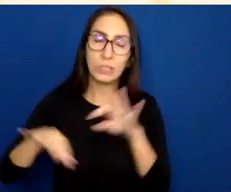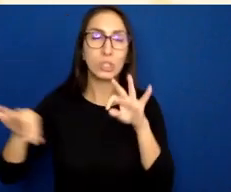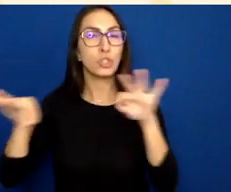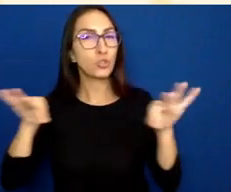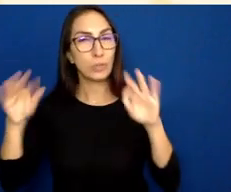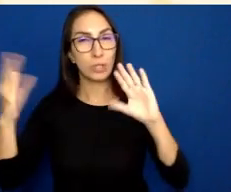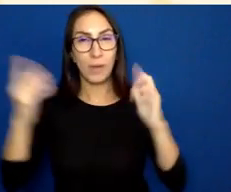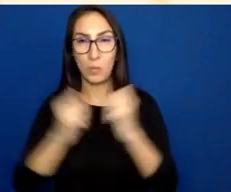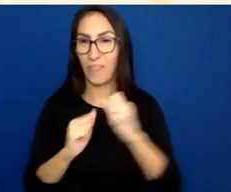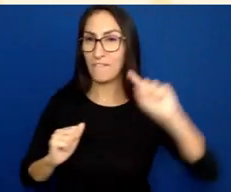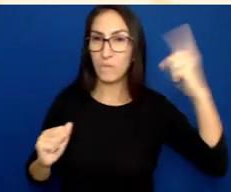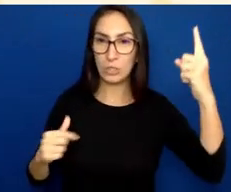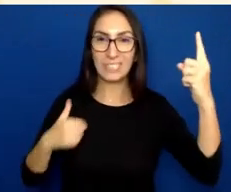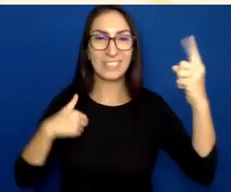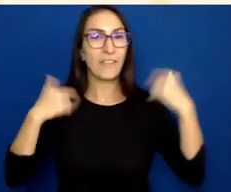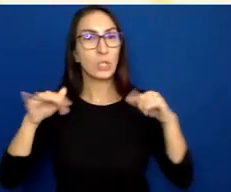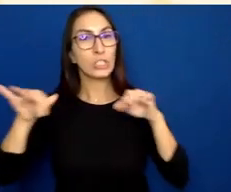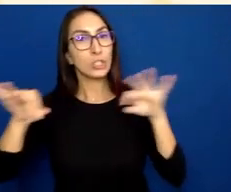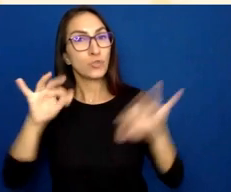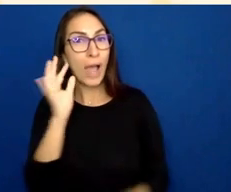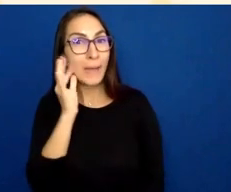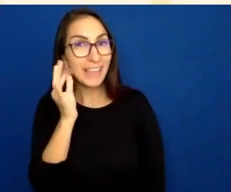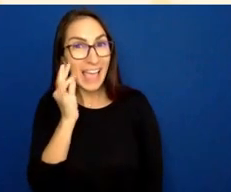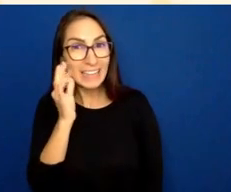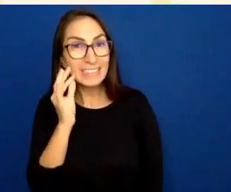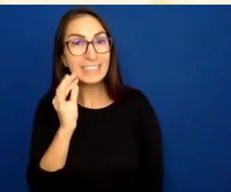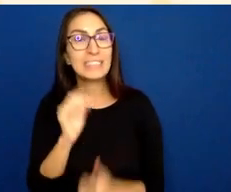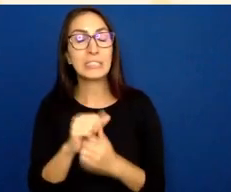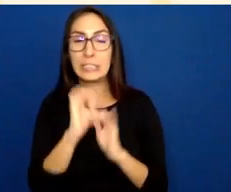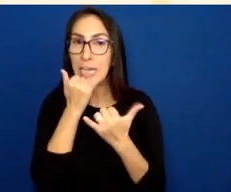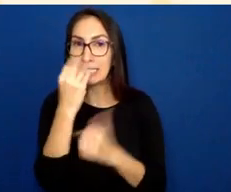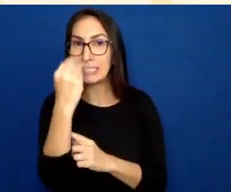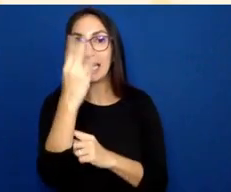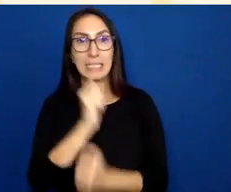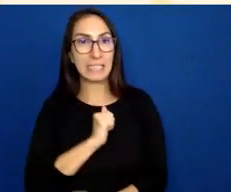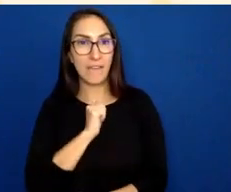I described the cat with the accidental selfie. I didn't even touch on that in the first video.